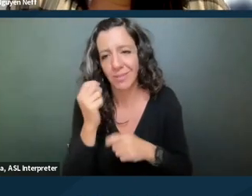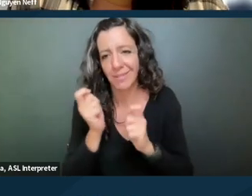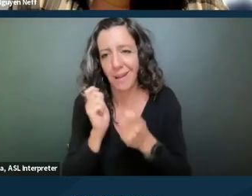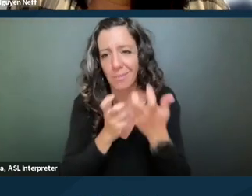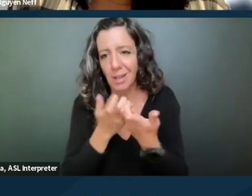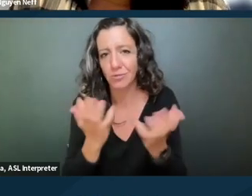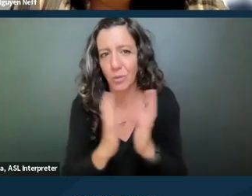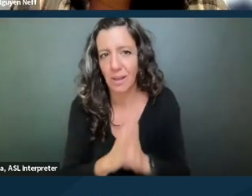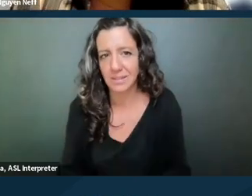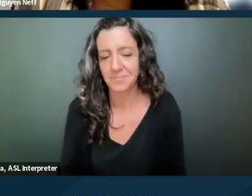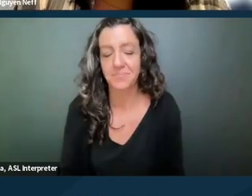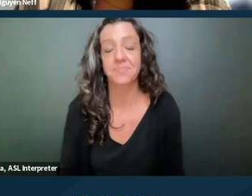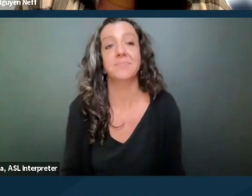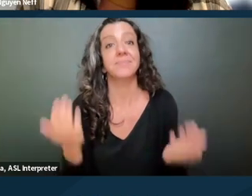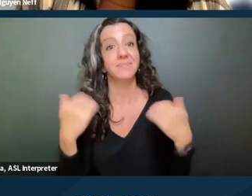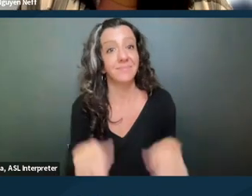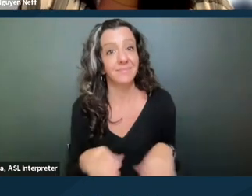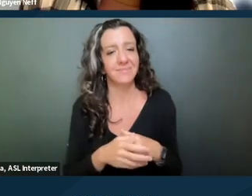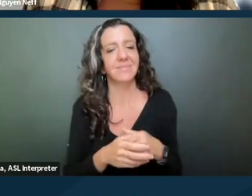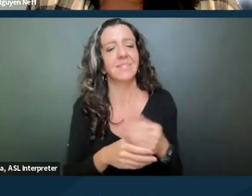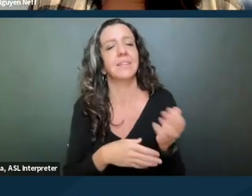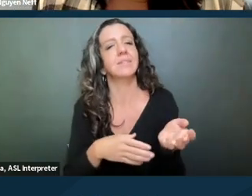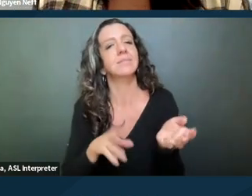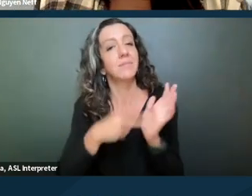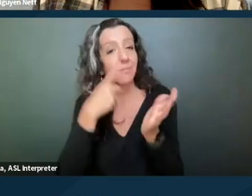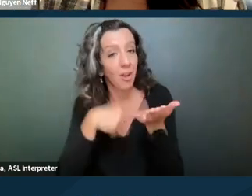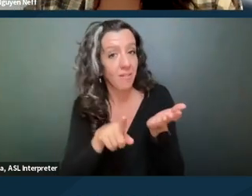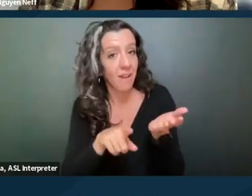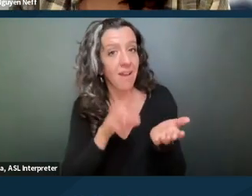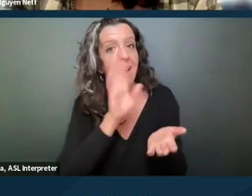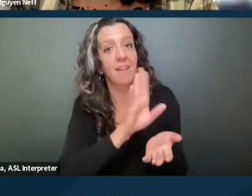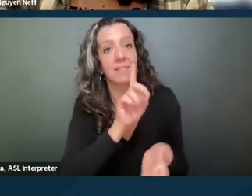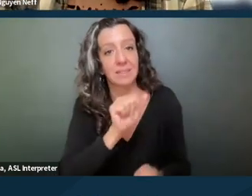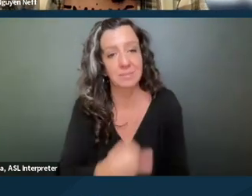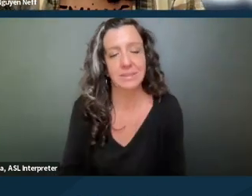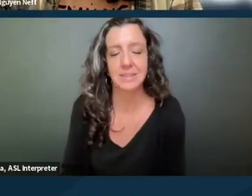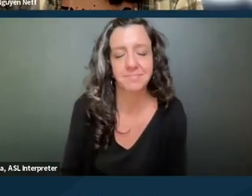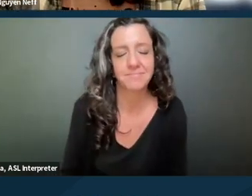So verification of disability. The landlord might ask, you know,